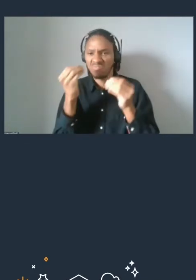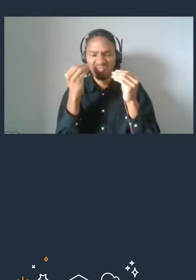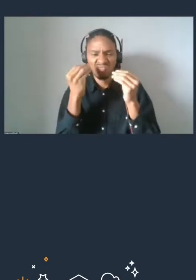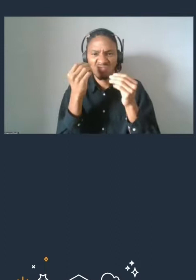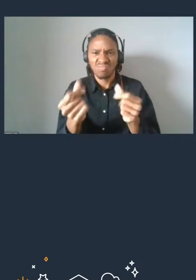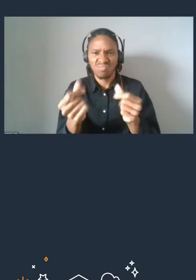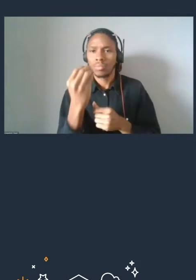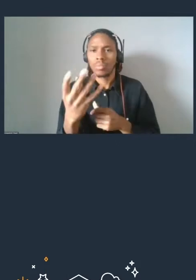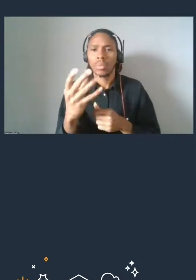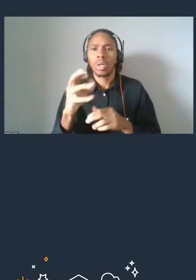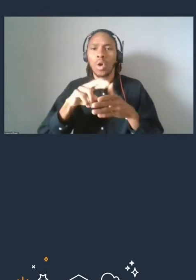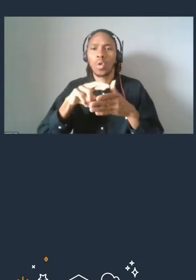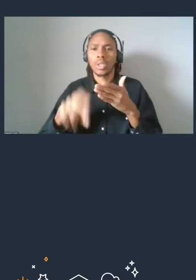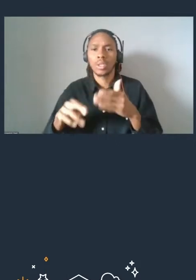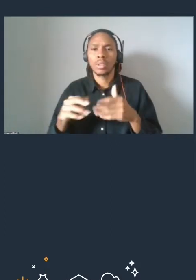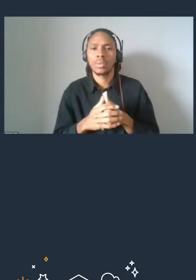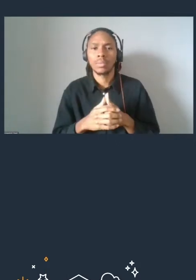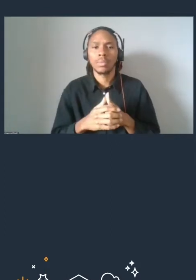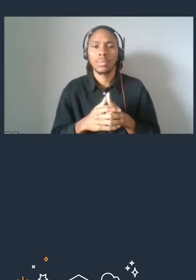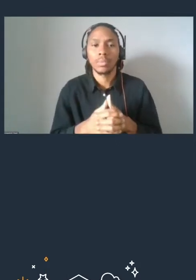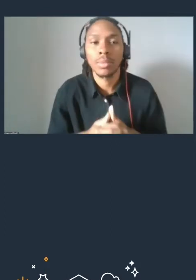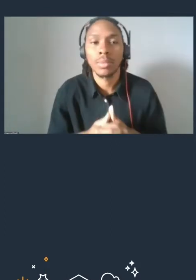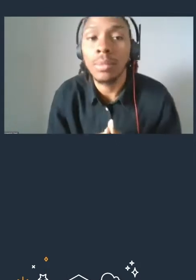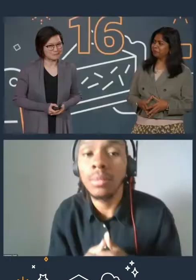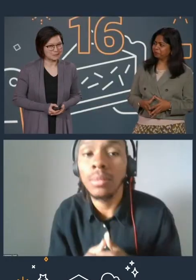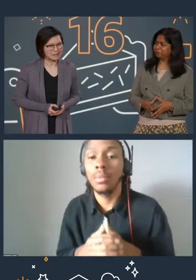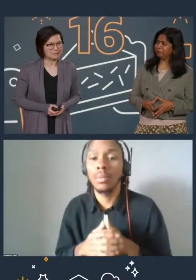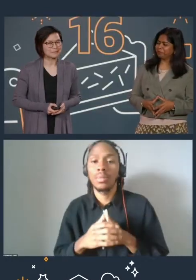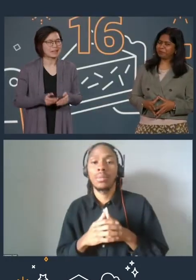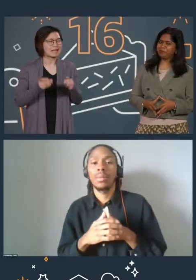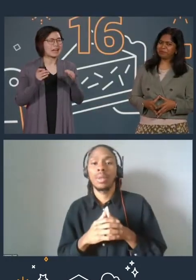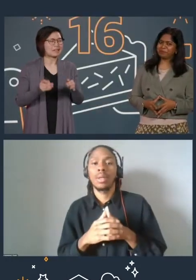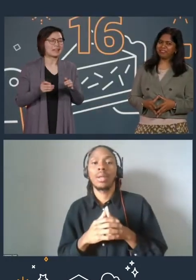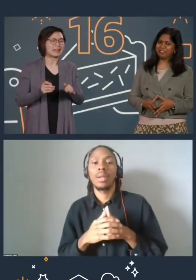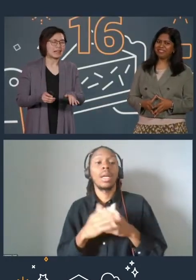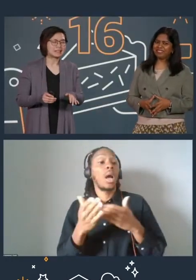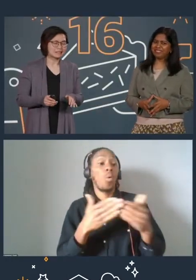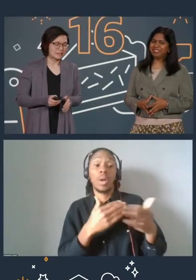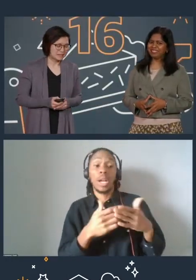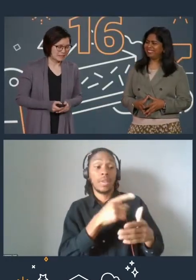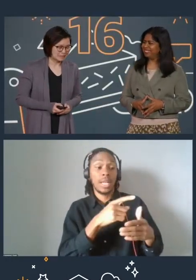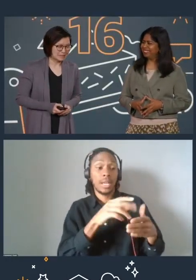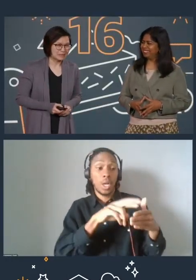Now, independent of what your assessment result might be, at the of the assessment,